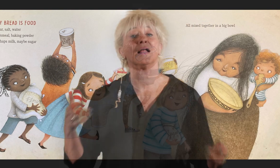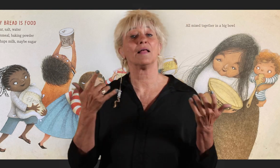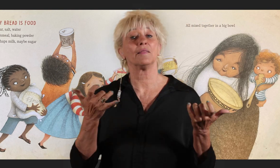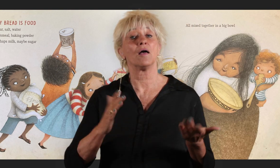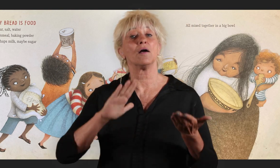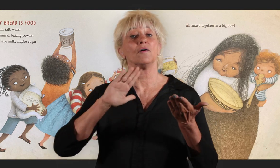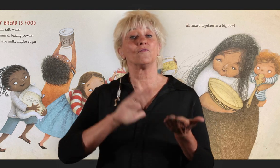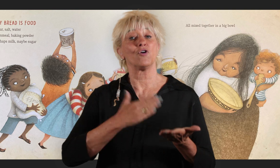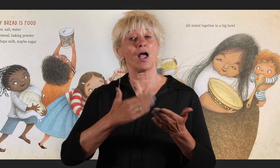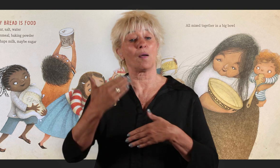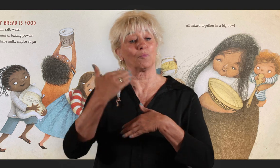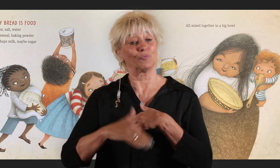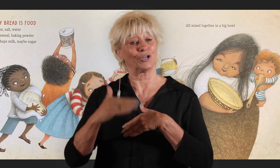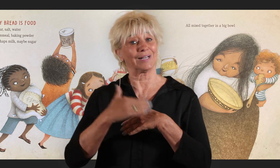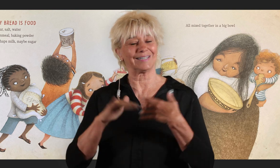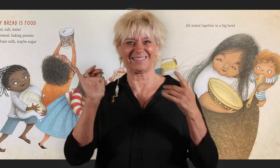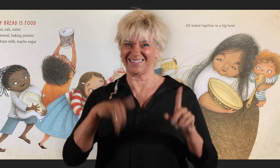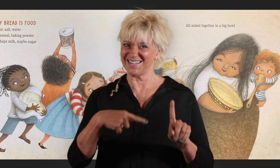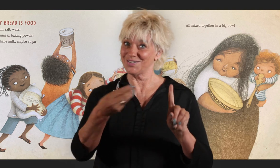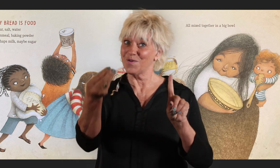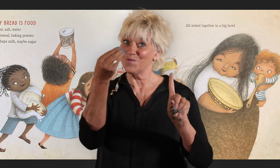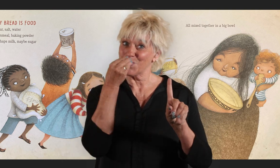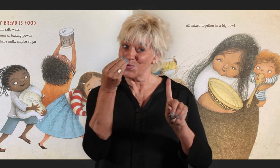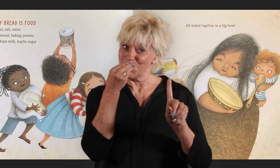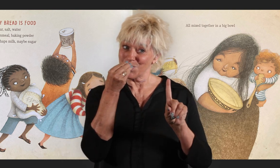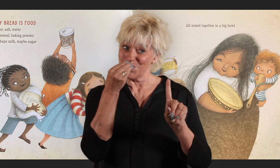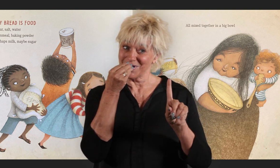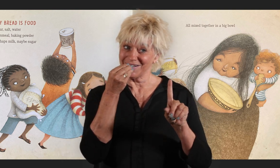Fry bread is food